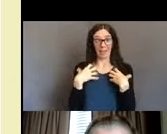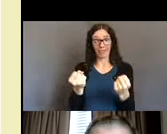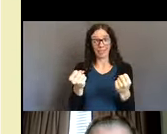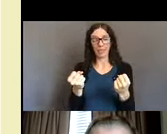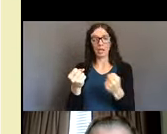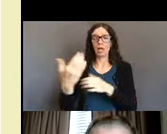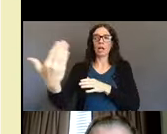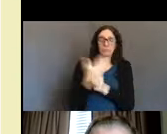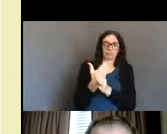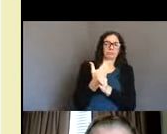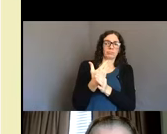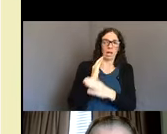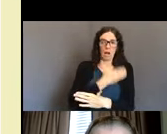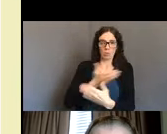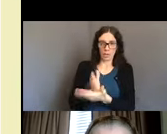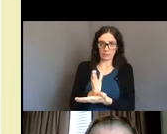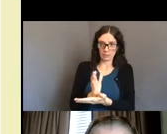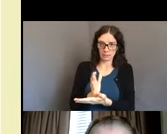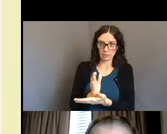protective measures that also uphold rights.